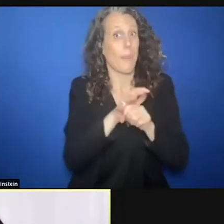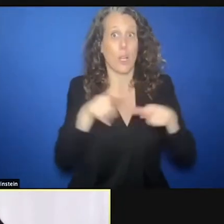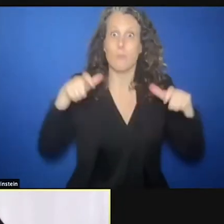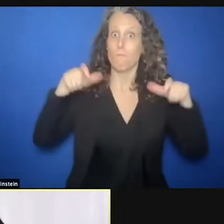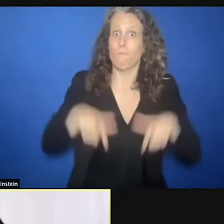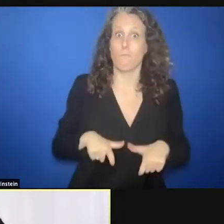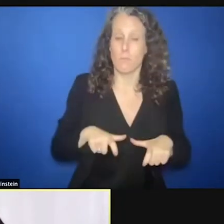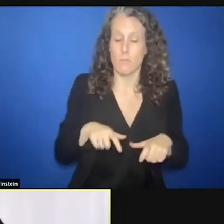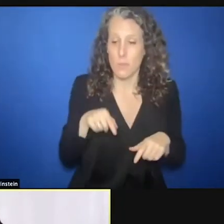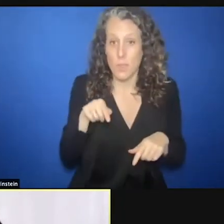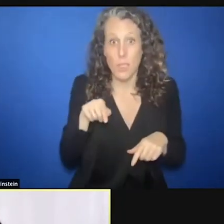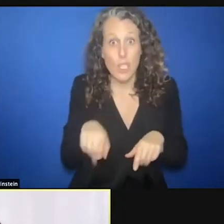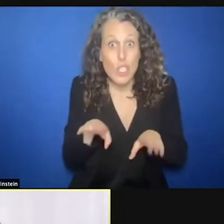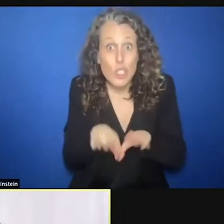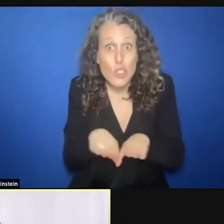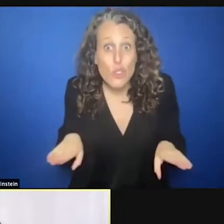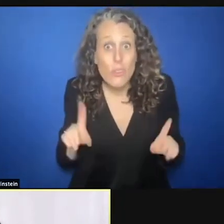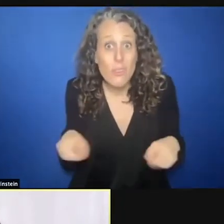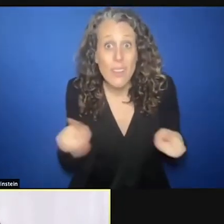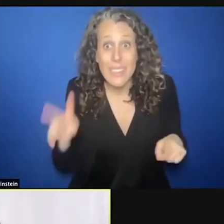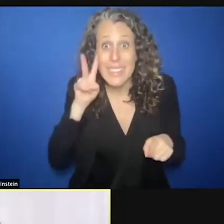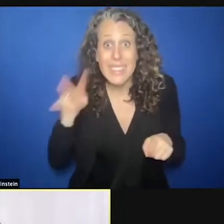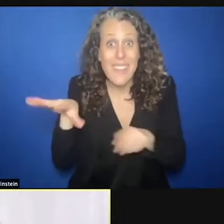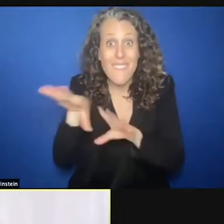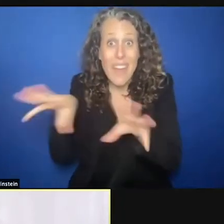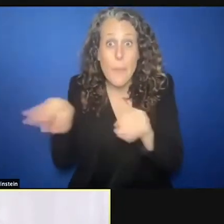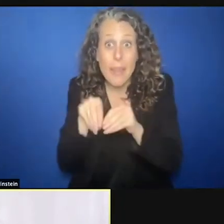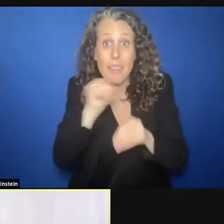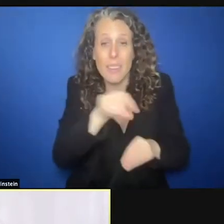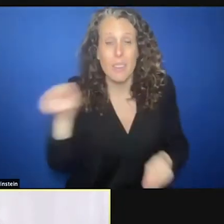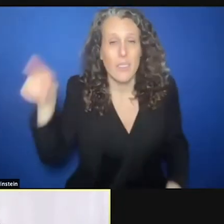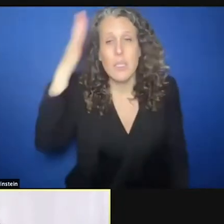children not being able to see their families has been very, very difficult. Over to you.